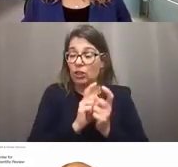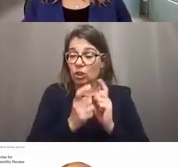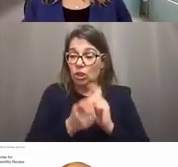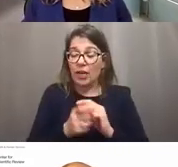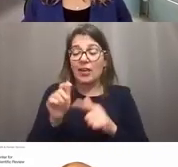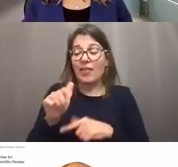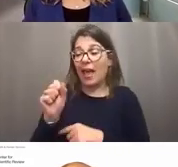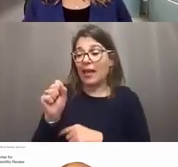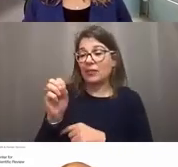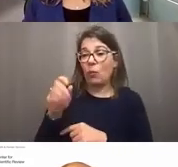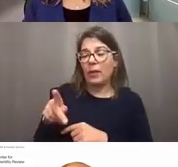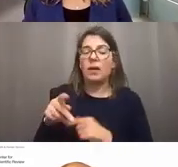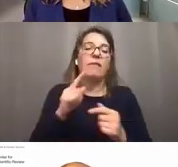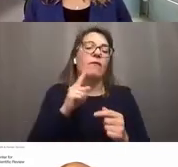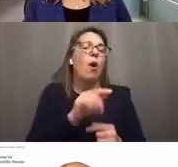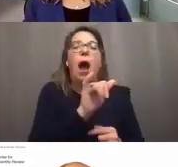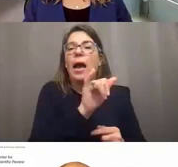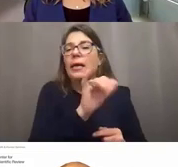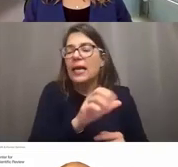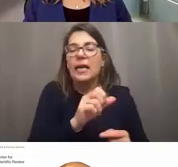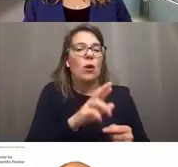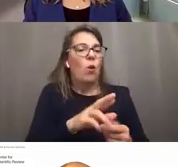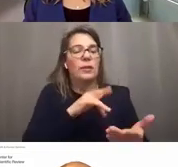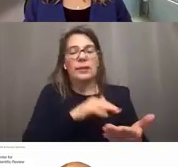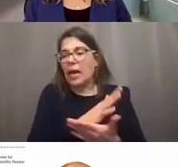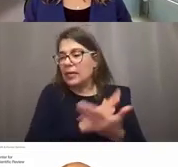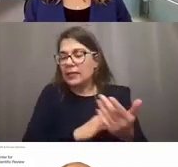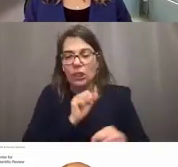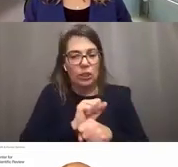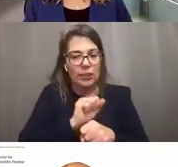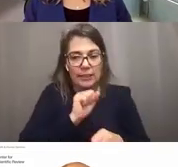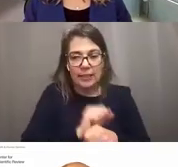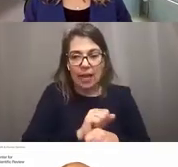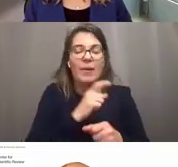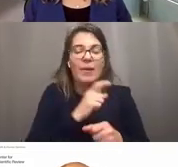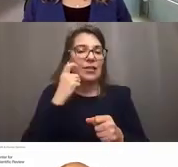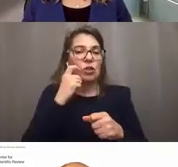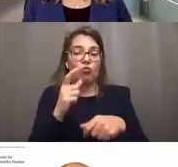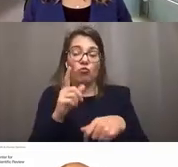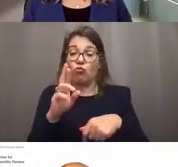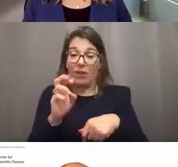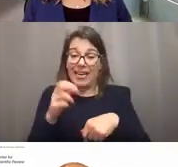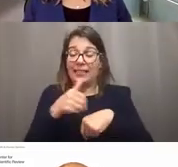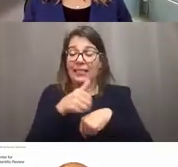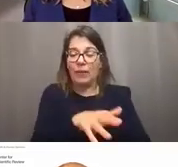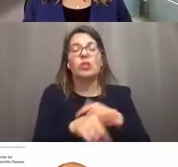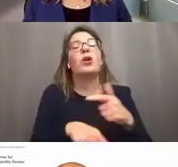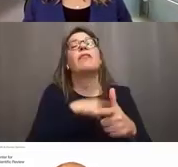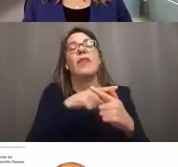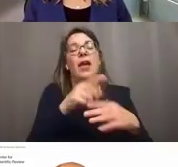in either the IC or the study section assignment as a resubmission is to reassign them back